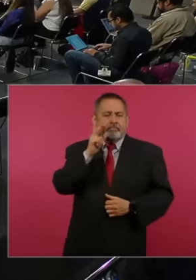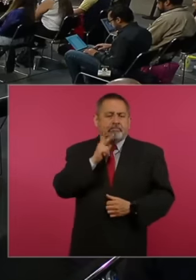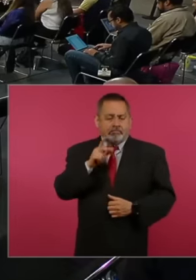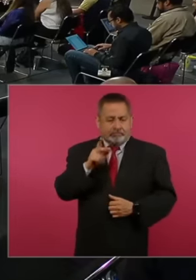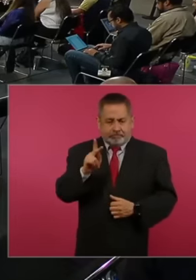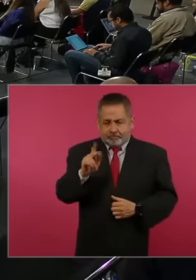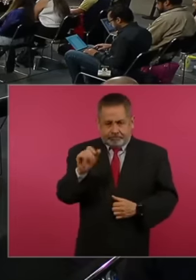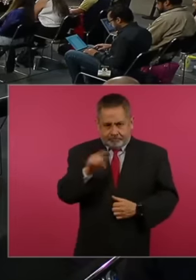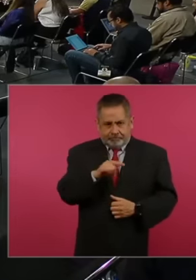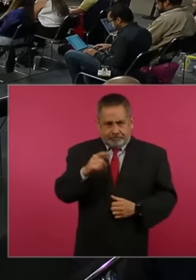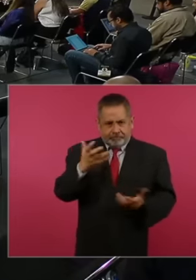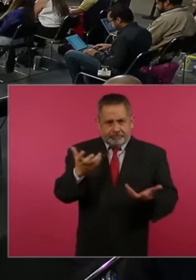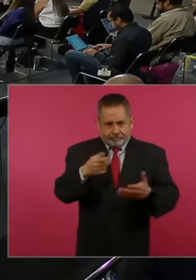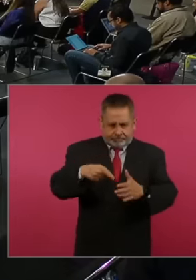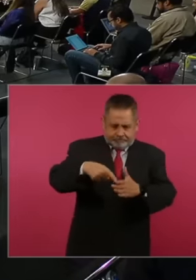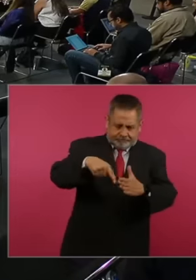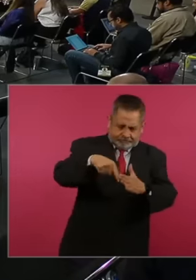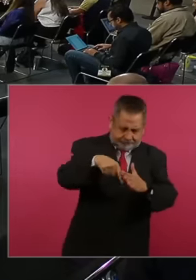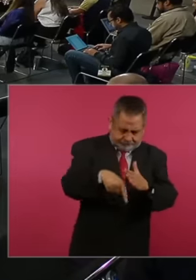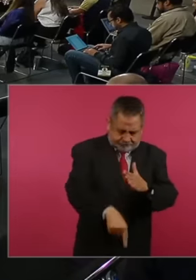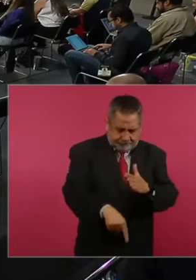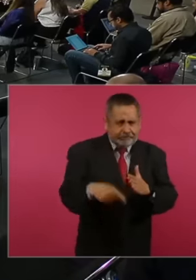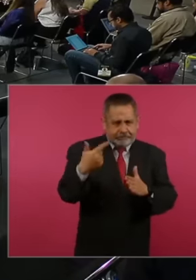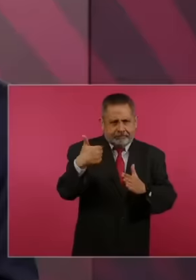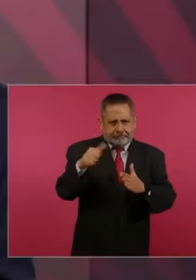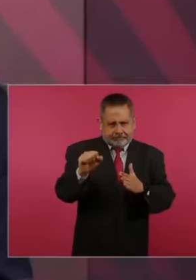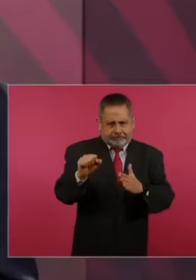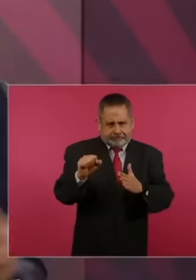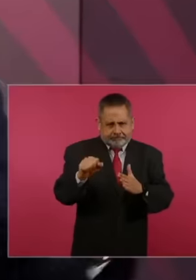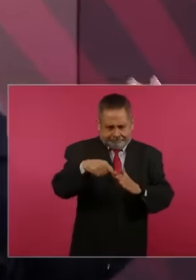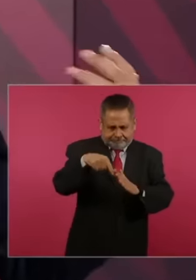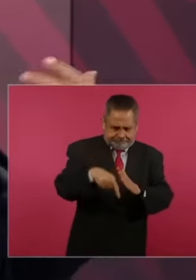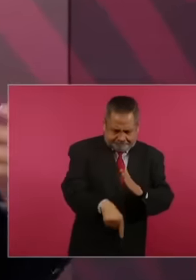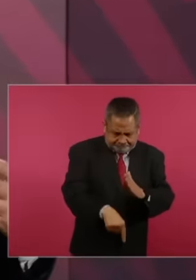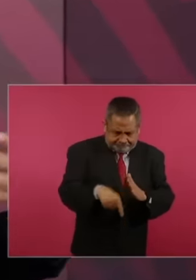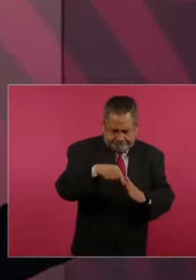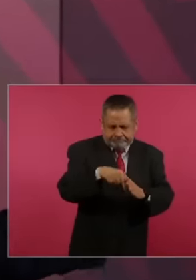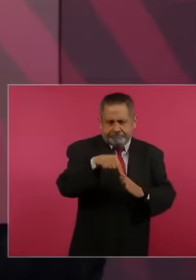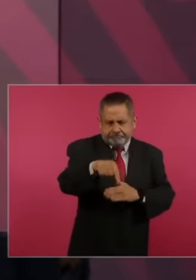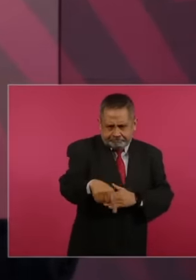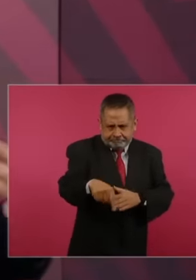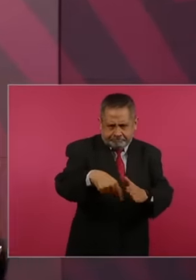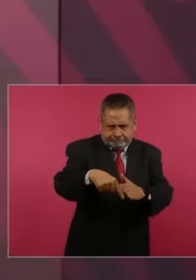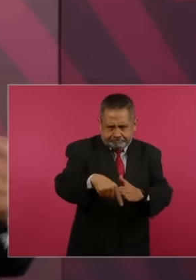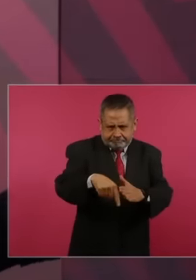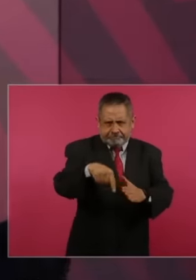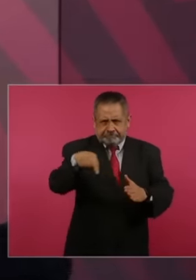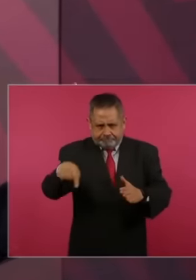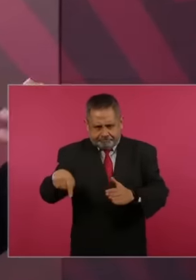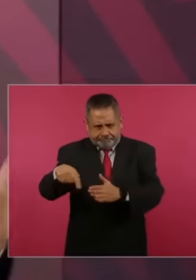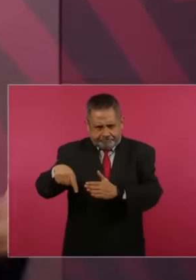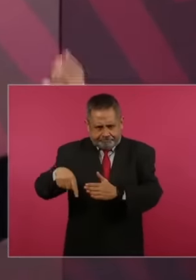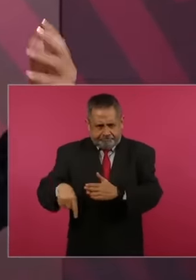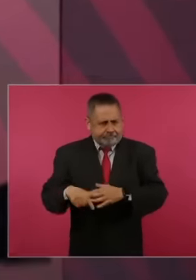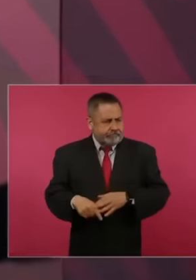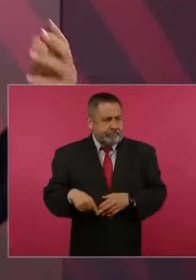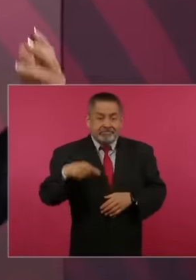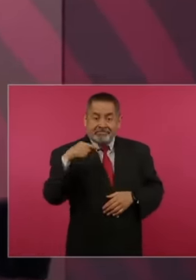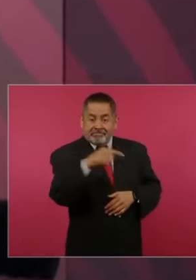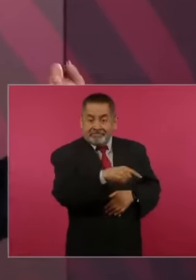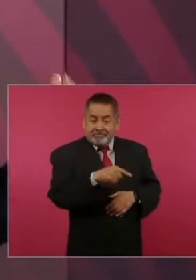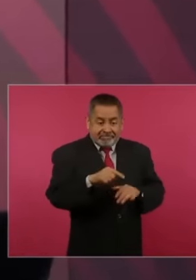to the extraction of gas So in that contract that they made in the